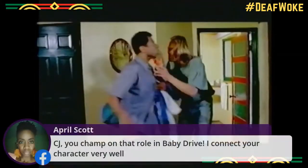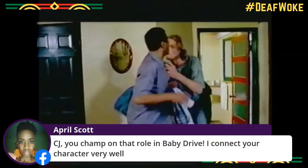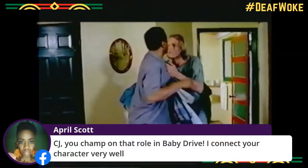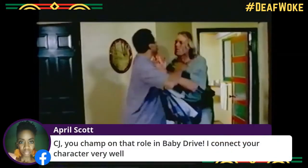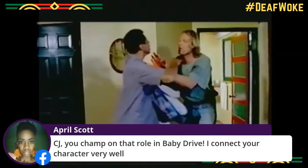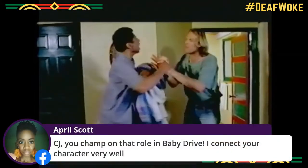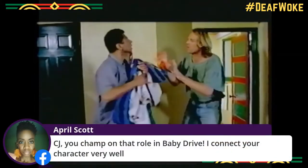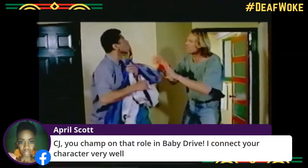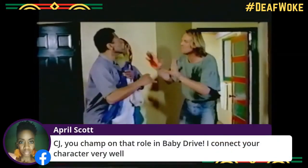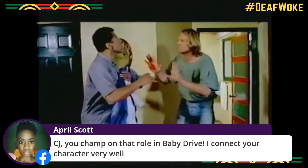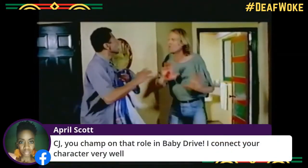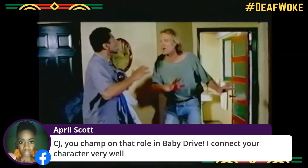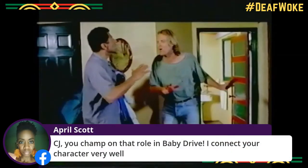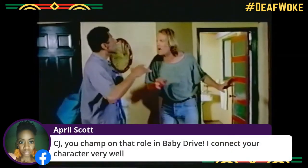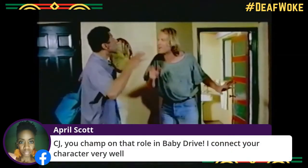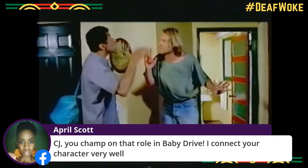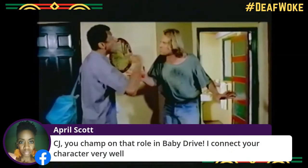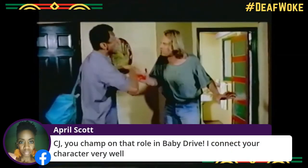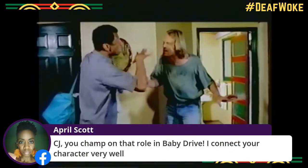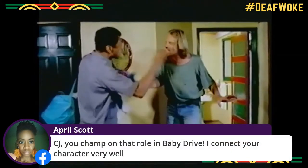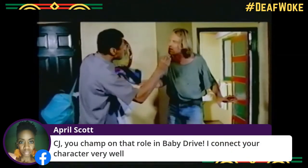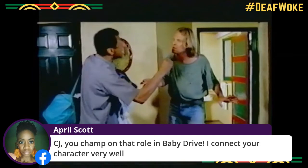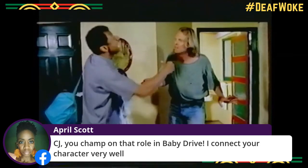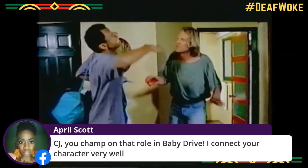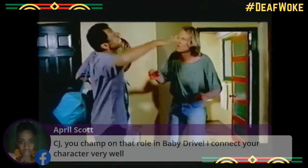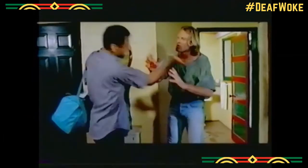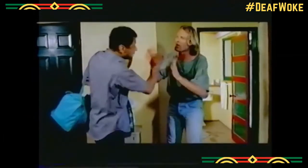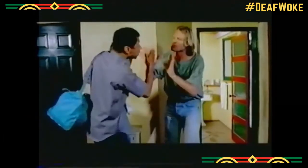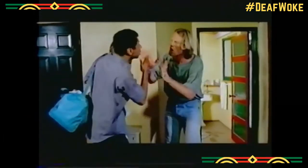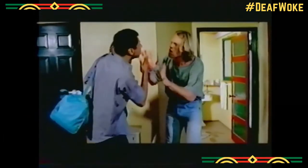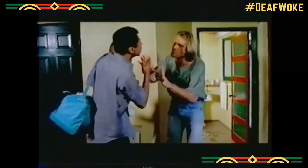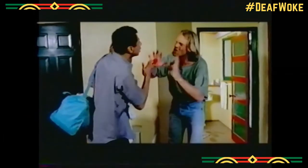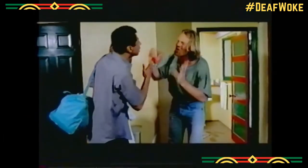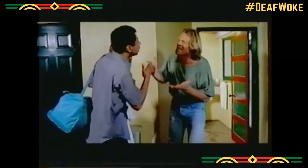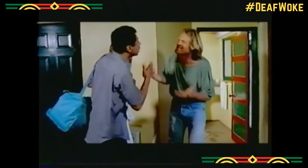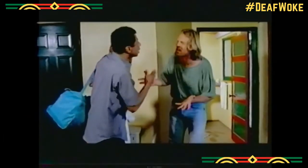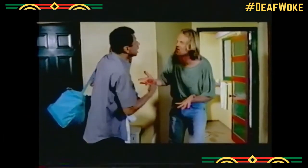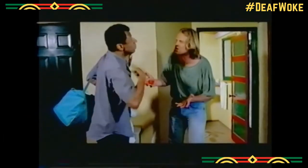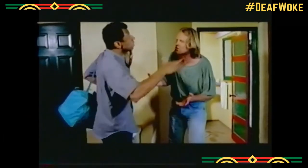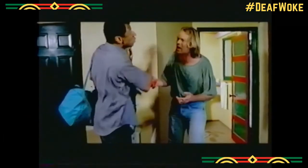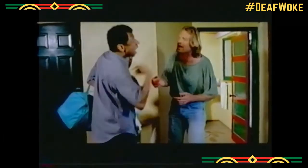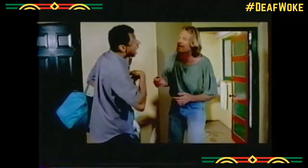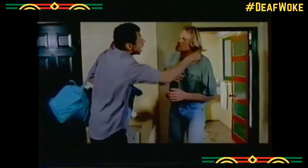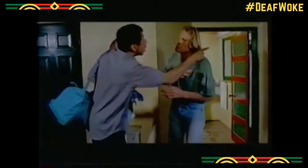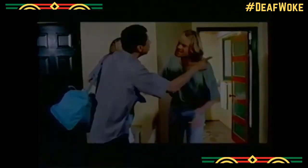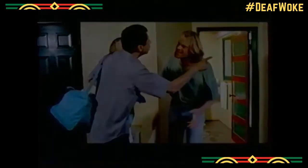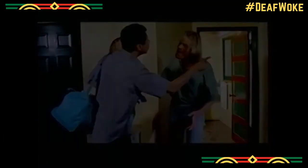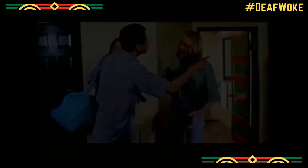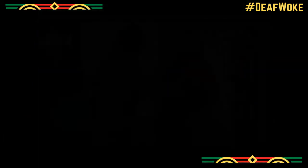Wait, wait, wait, wait, please don't go. I can explain. No, no. I'm sorry, I'm sorry I scared you. It was a mistake.